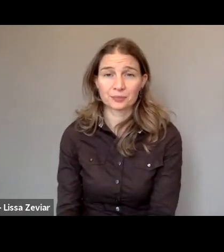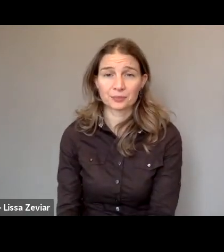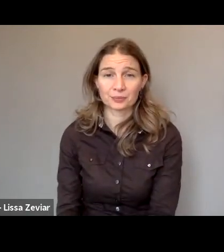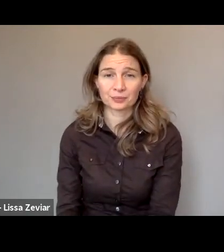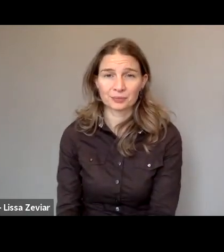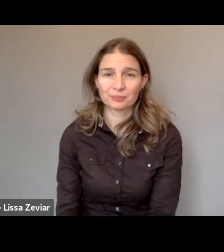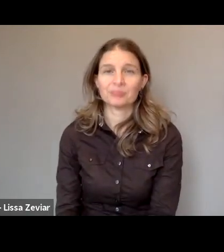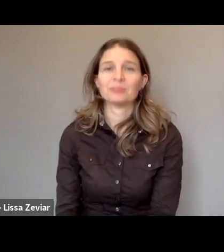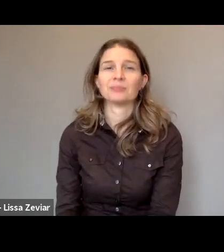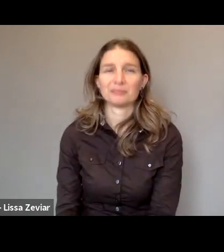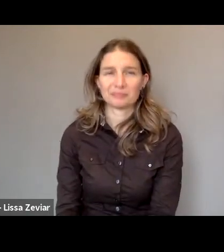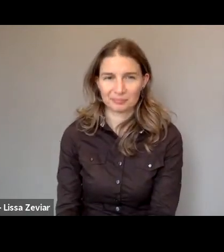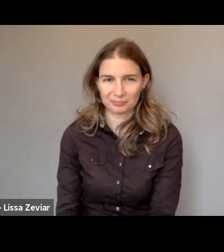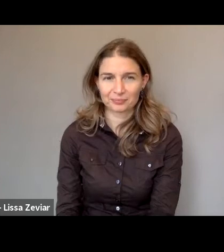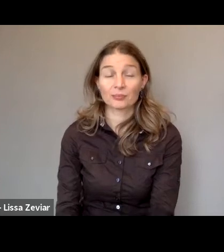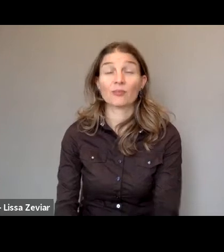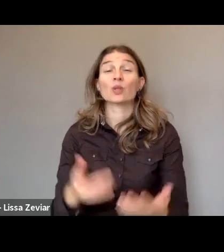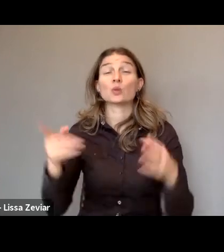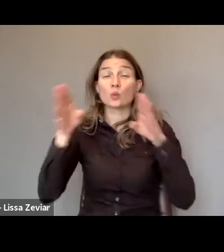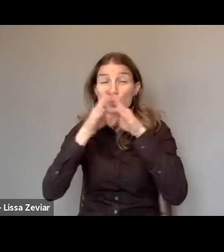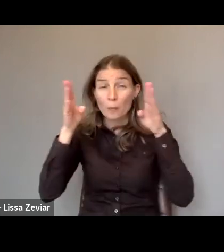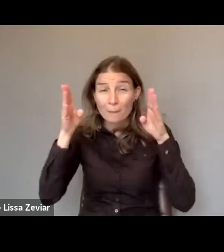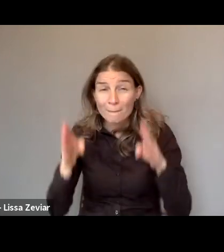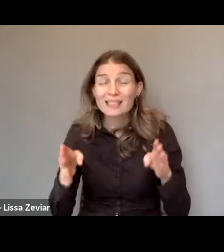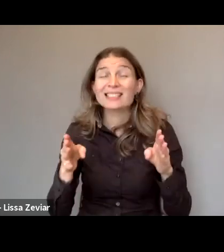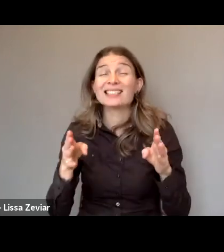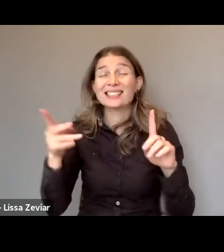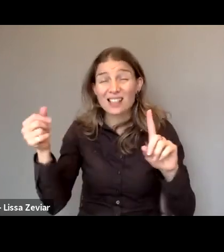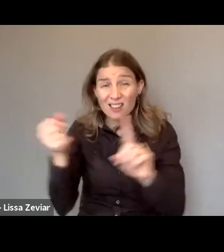Domestic violence covers a variety of forms of violence